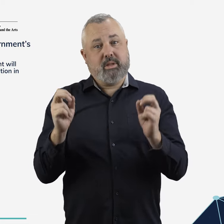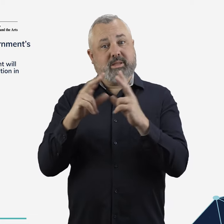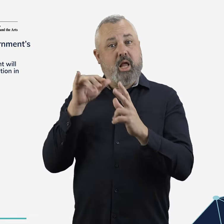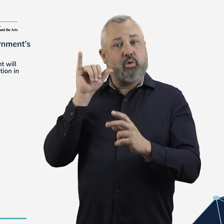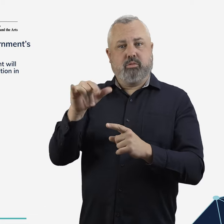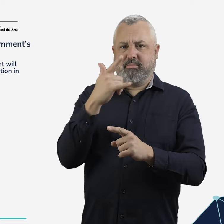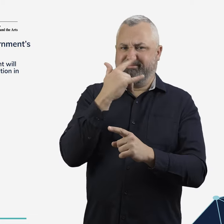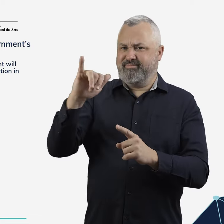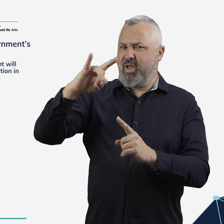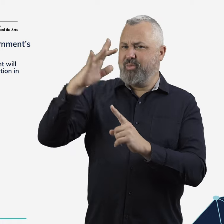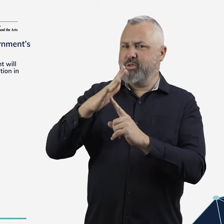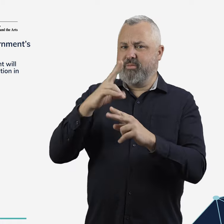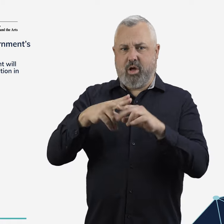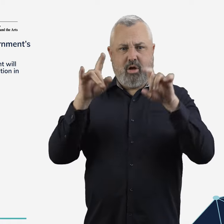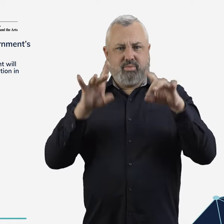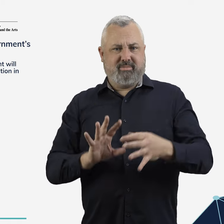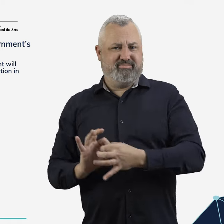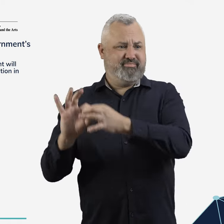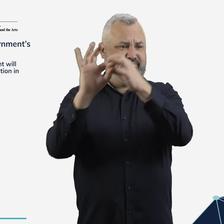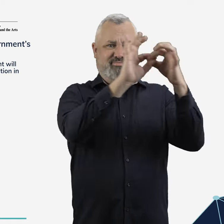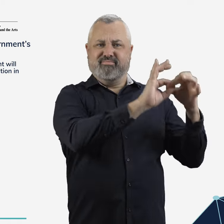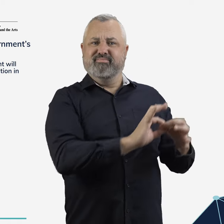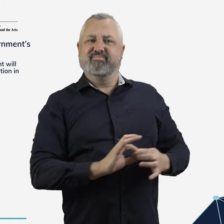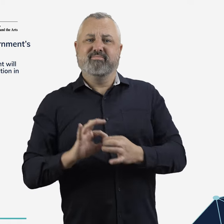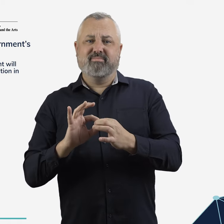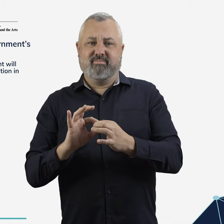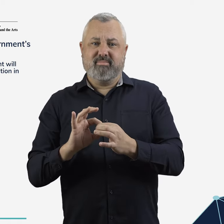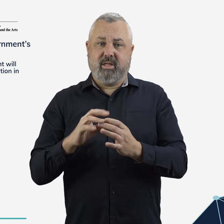Sydney Airport is critical national infrastructure that is central to Australia’s air network.